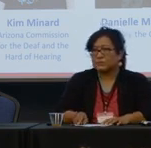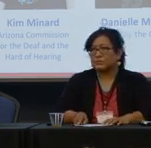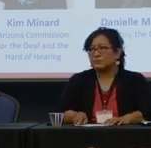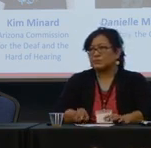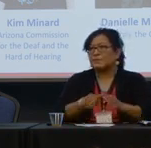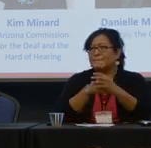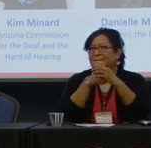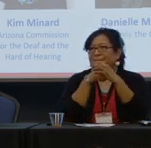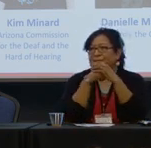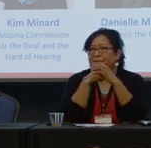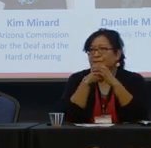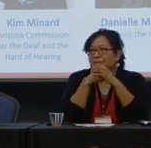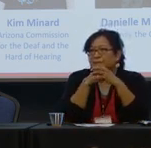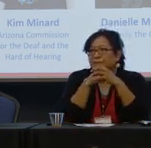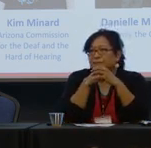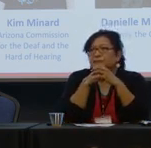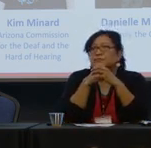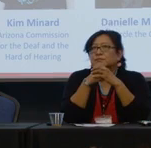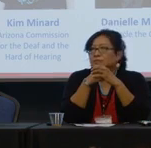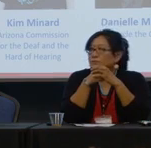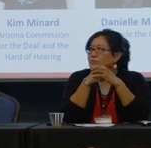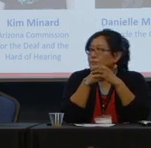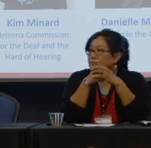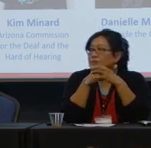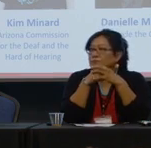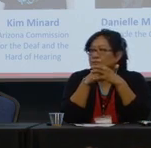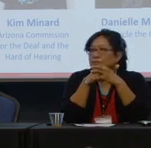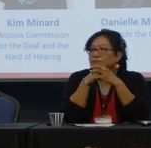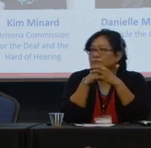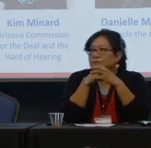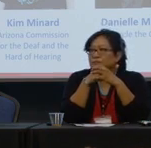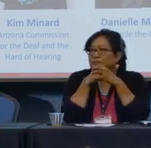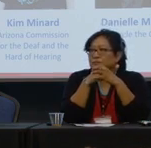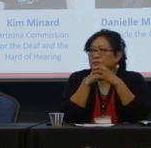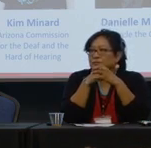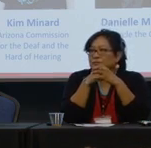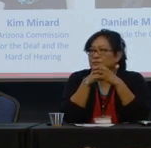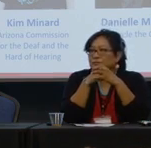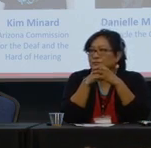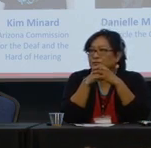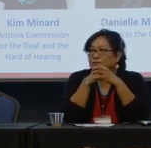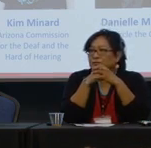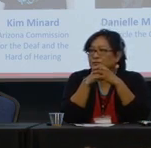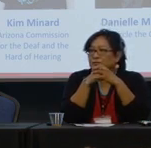other than American sign language? And the second part of that question is,